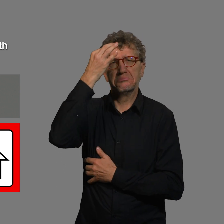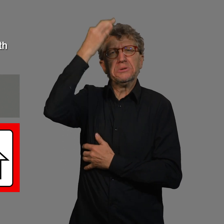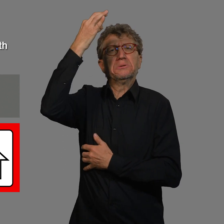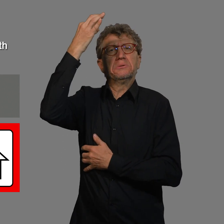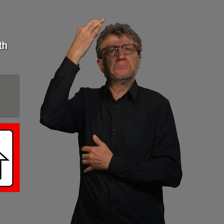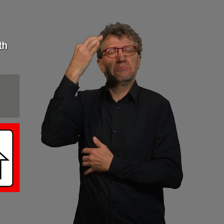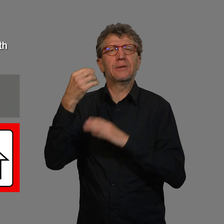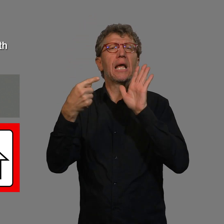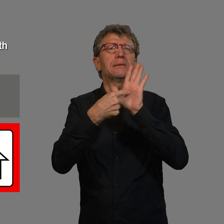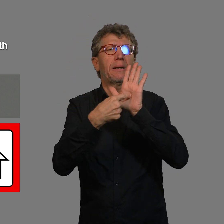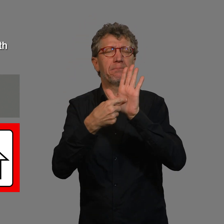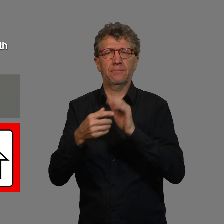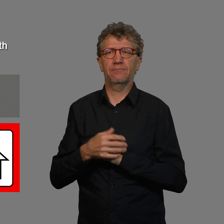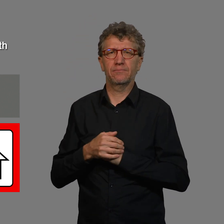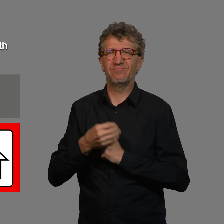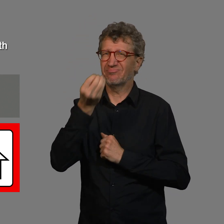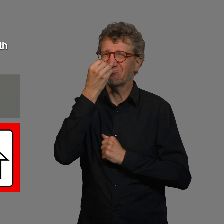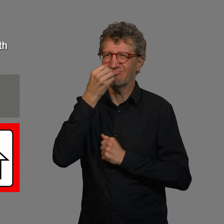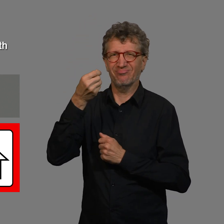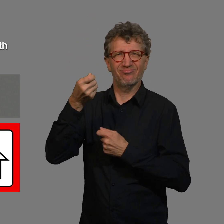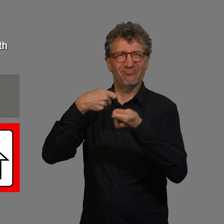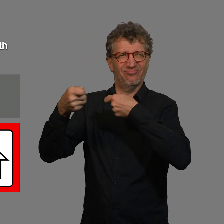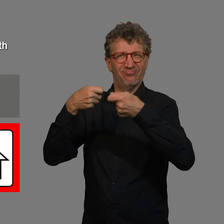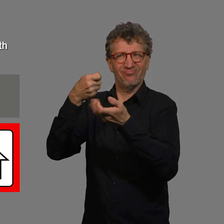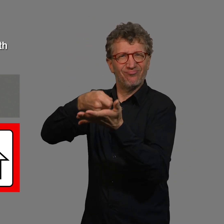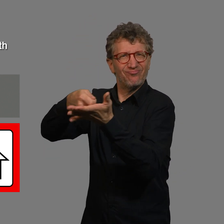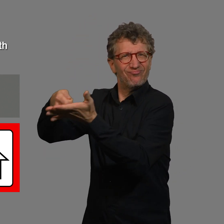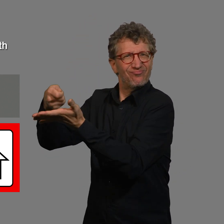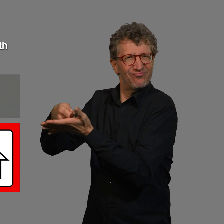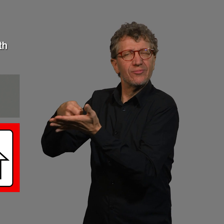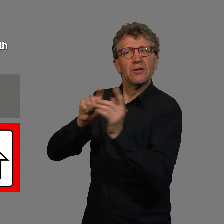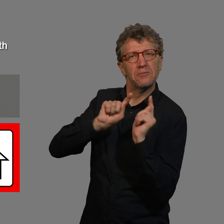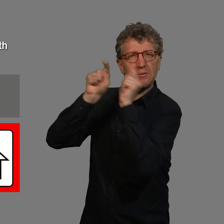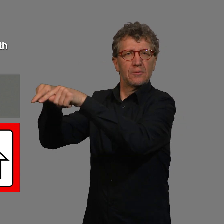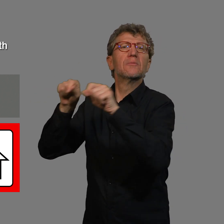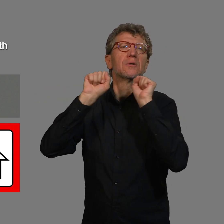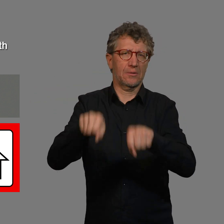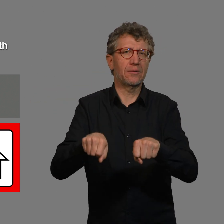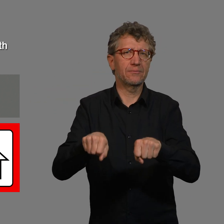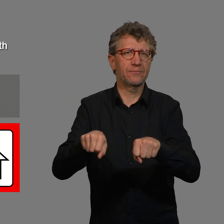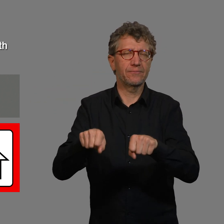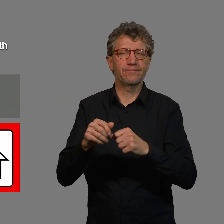That means: If you have to purchase groceries.